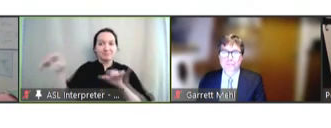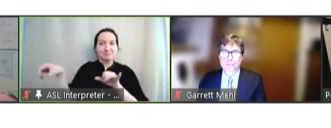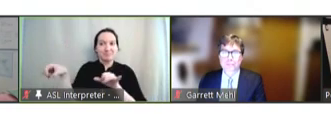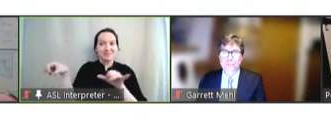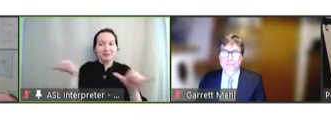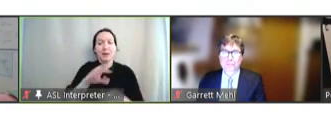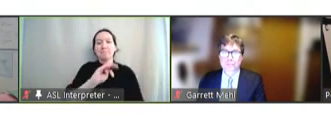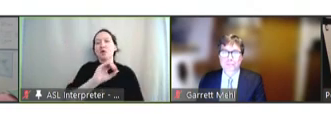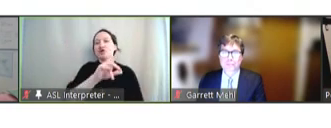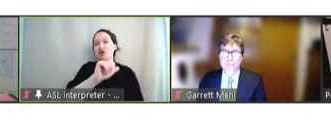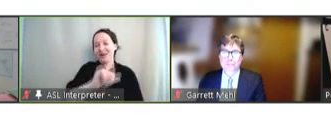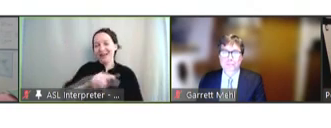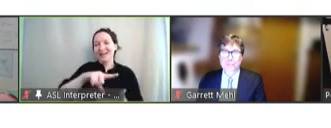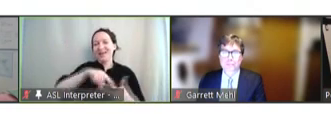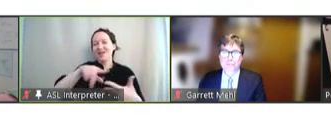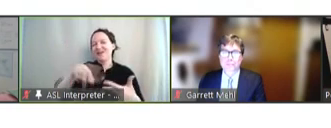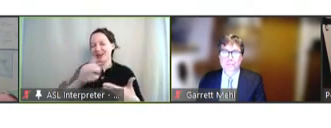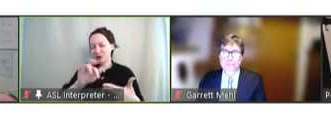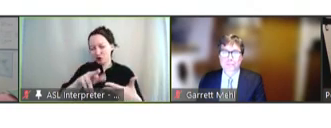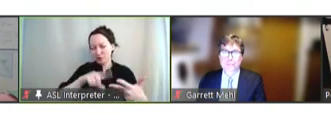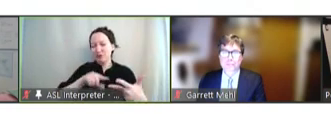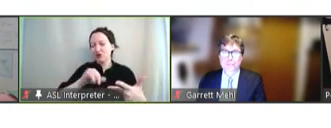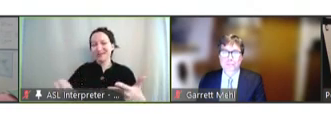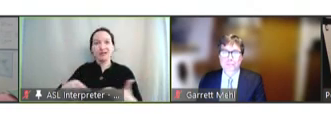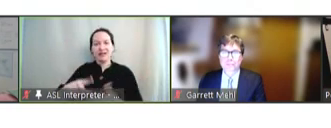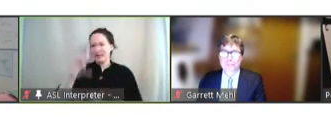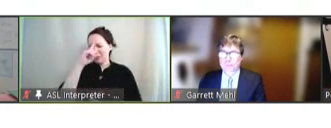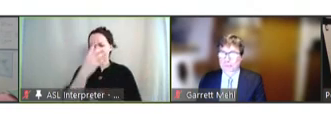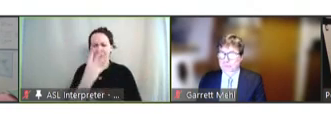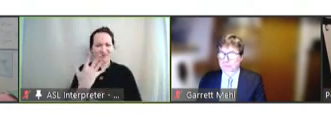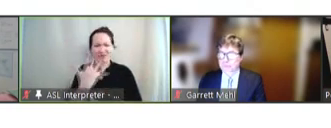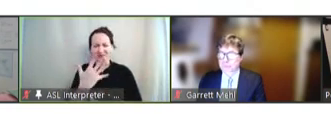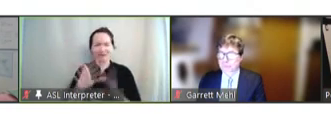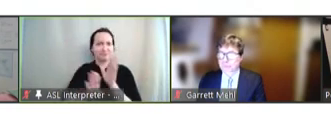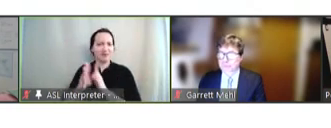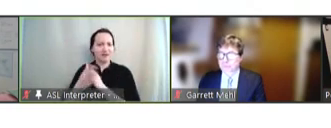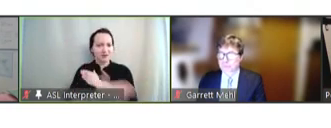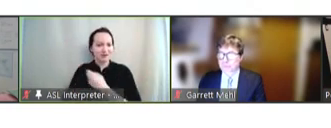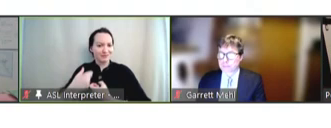Pfizer, the others. But there's about four or five developing country vaccine manufacturers trying to